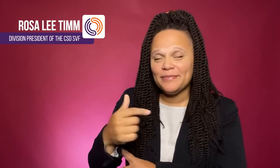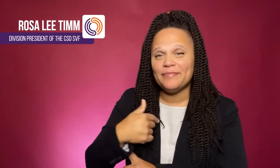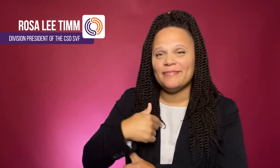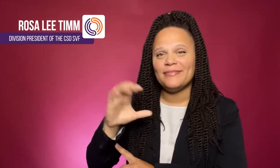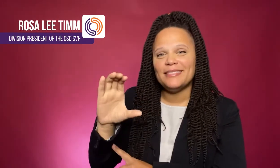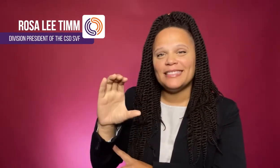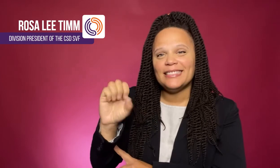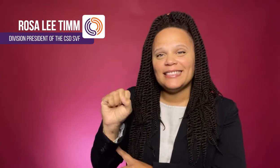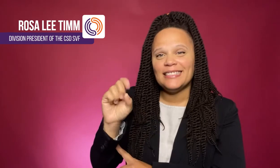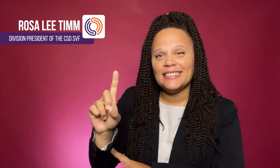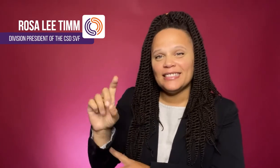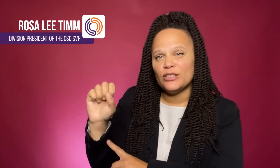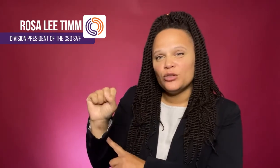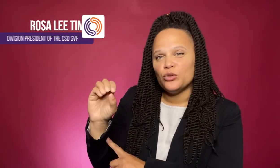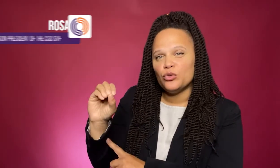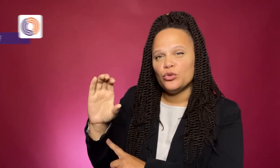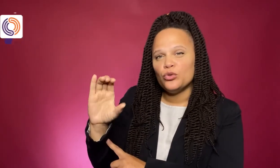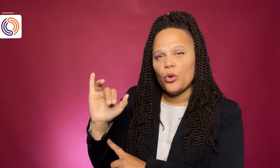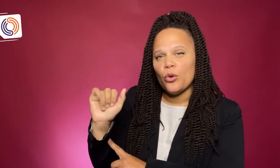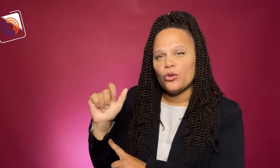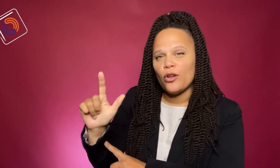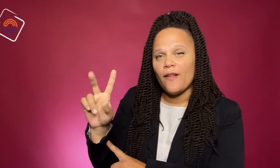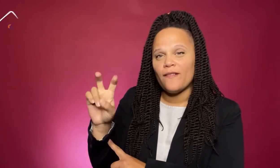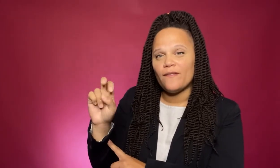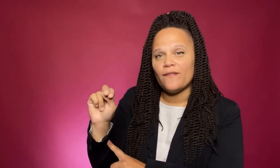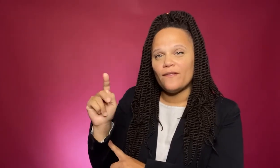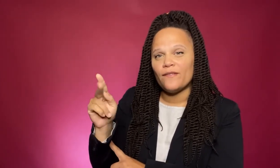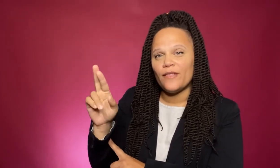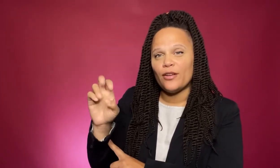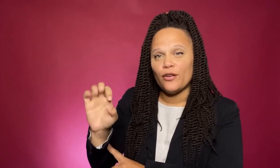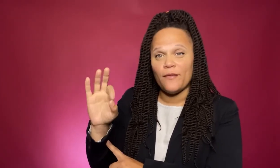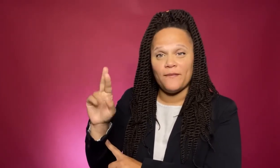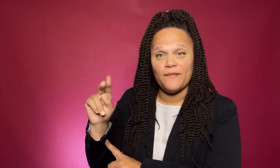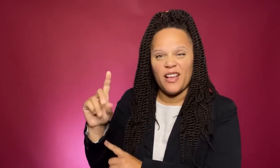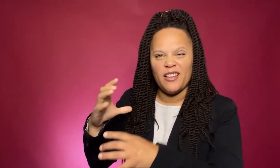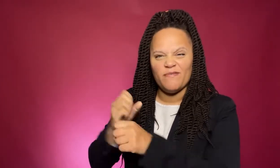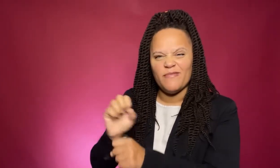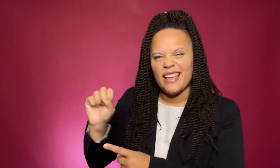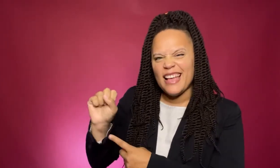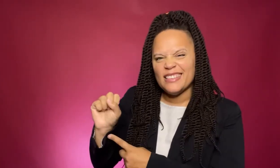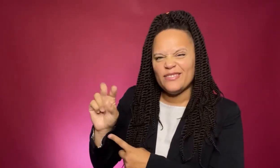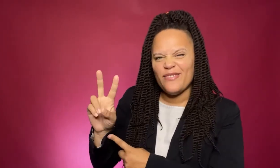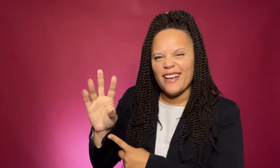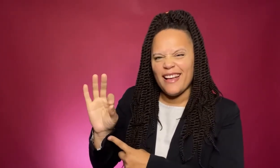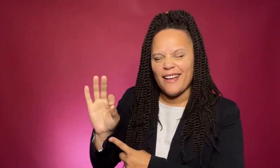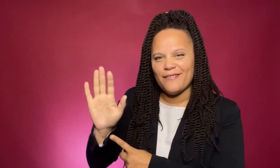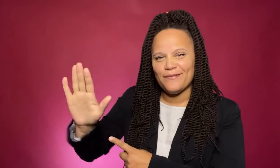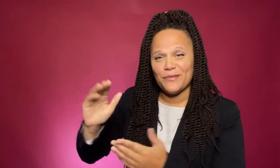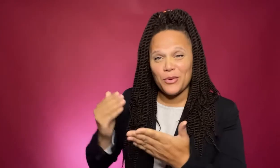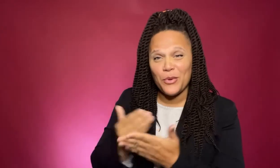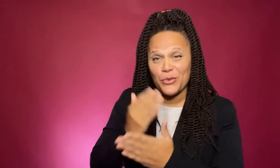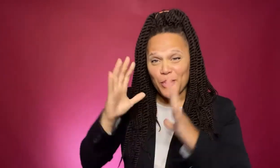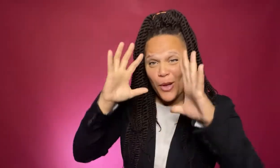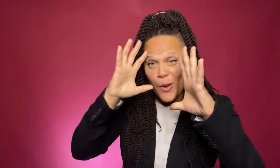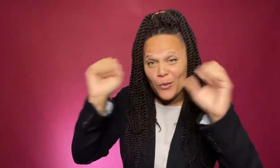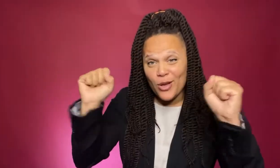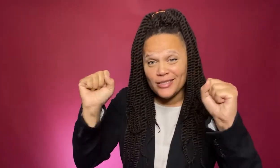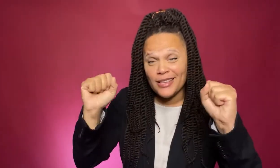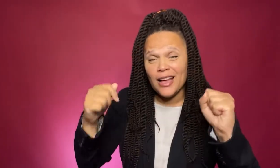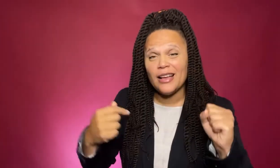I am CSD Social Venture Fund's (SVF) new President.